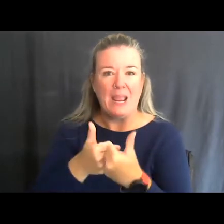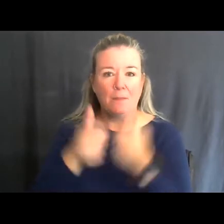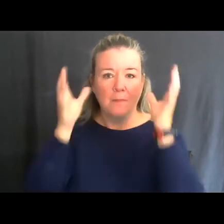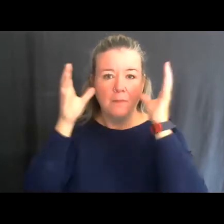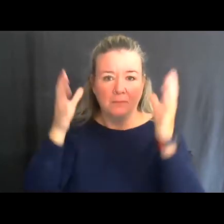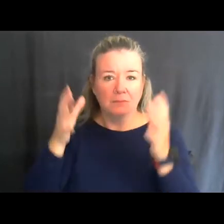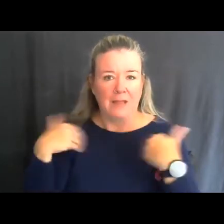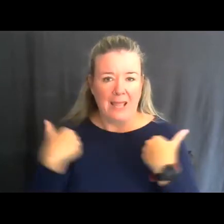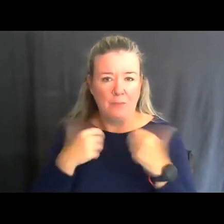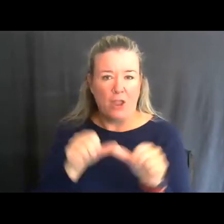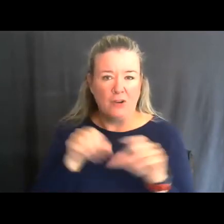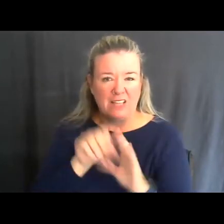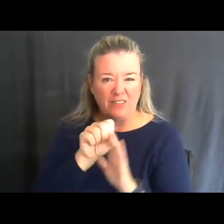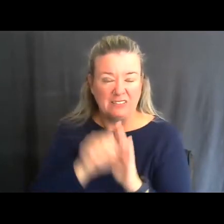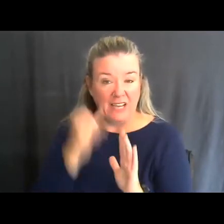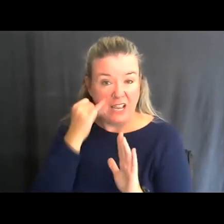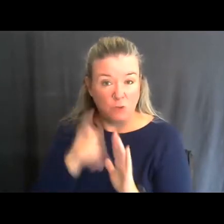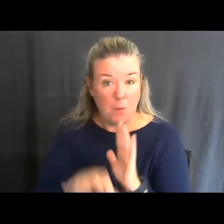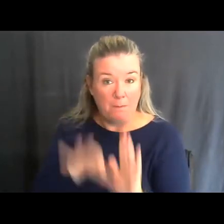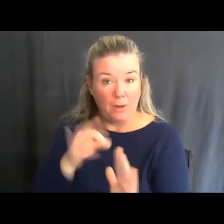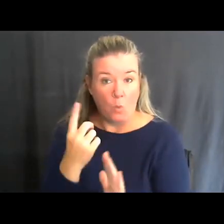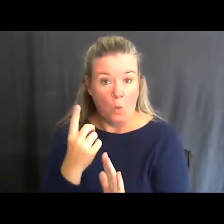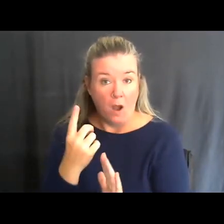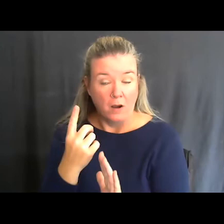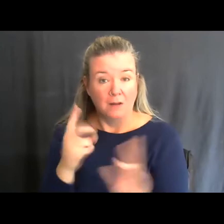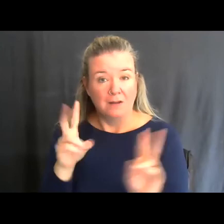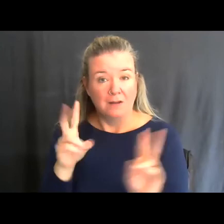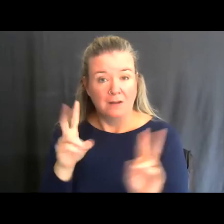And if you go ahead and select one of those game areas that you're interested in visiting,